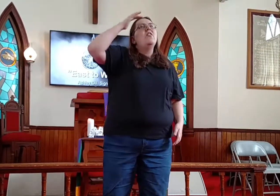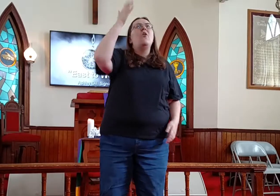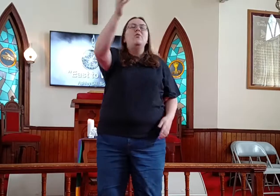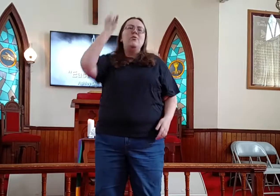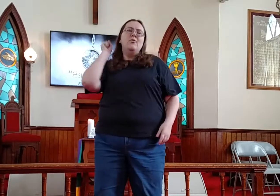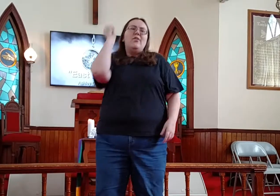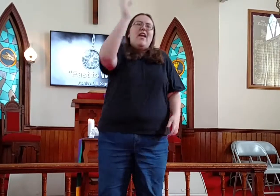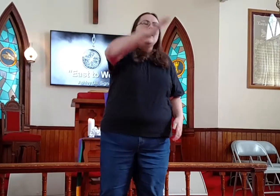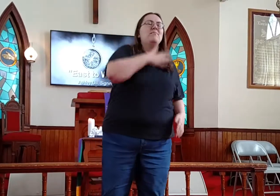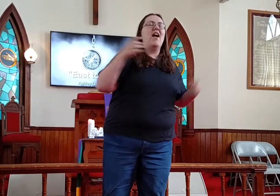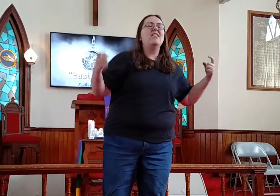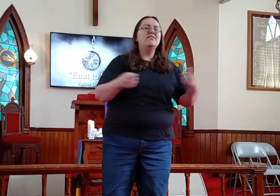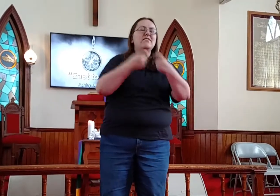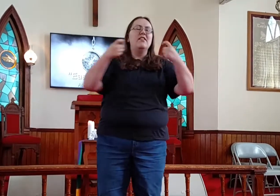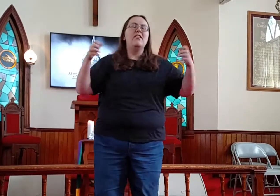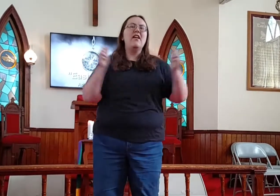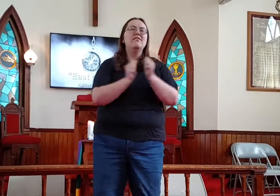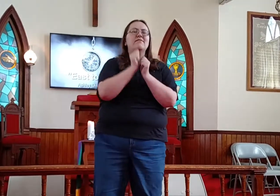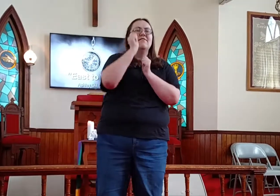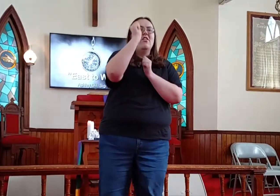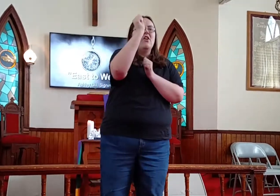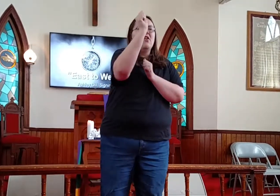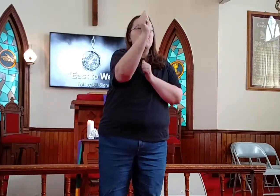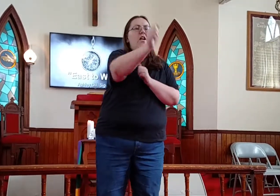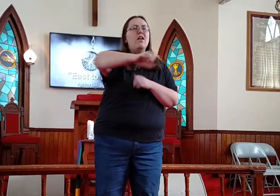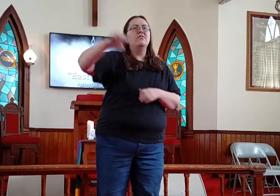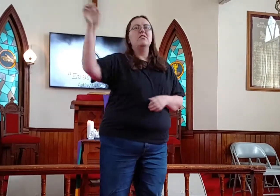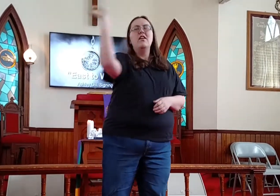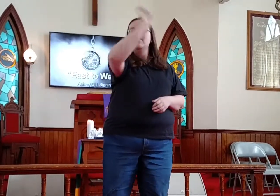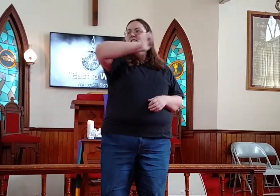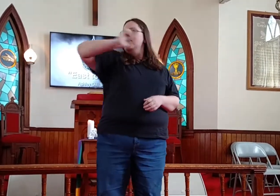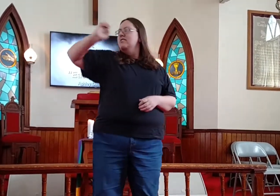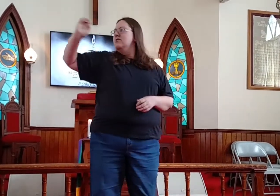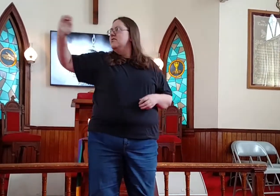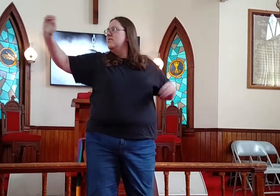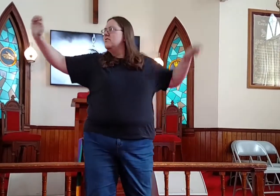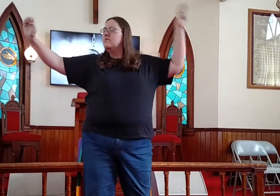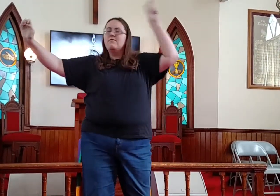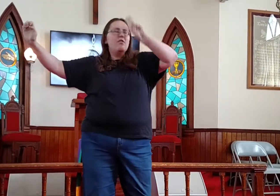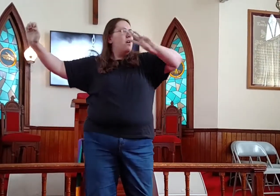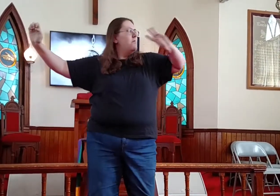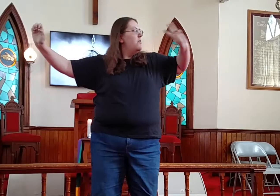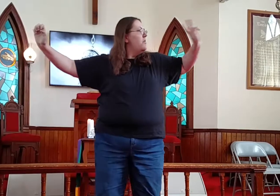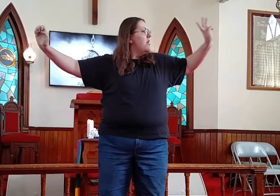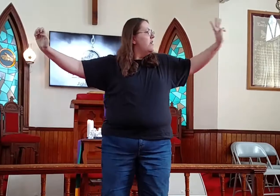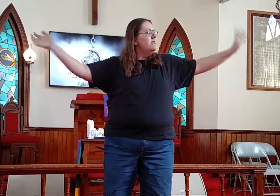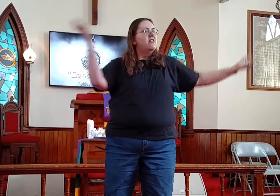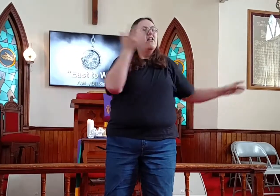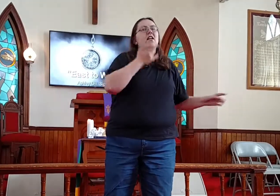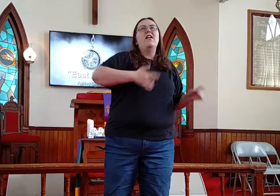I know you've cast my sin as far as The east is from the west